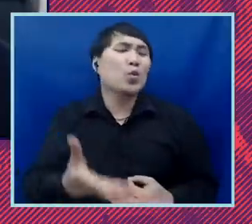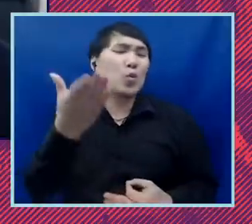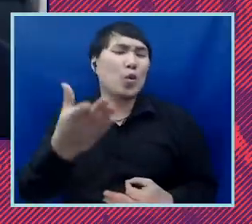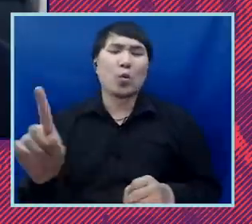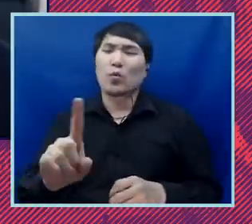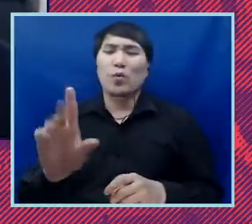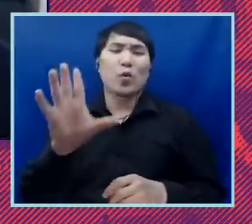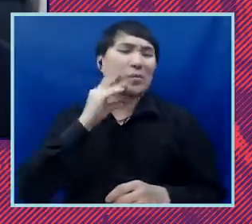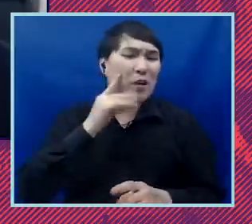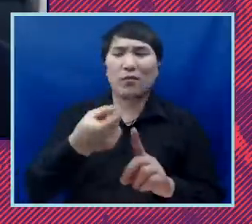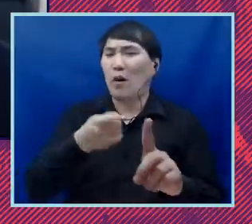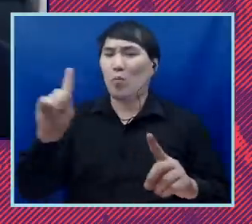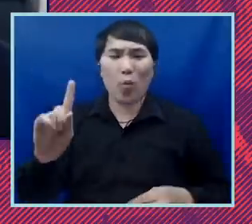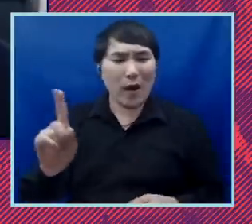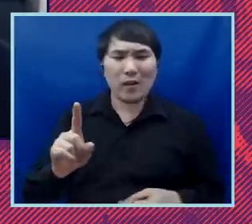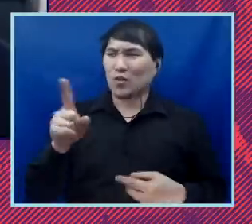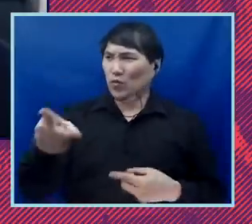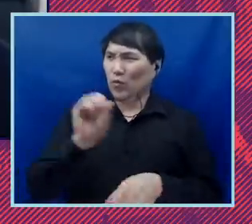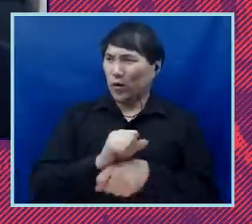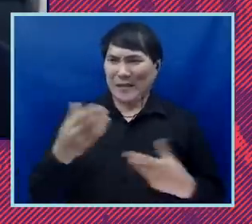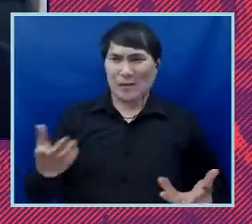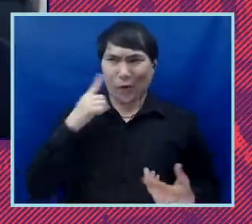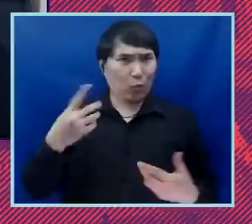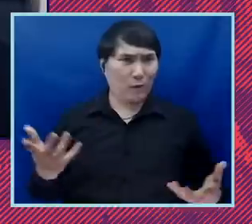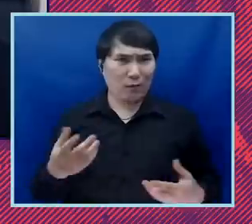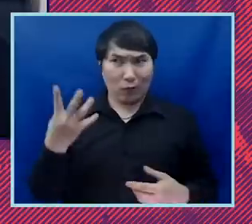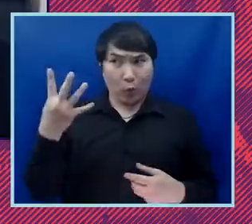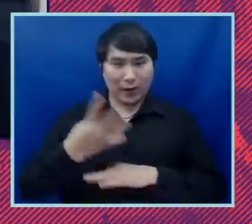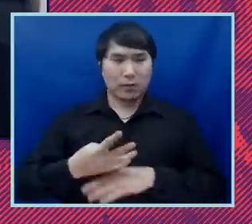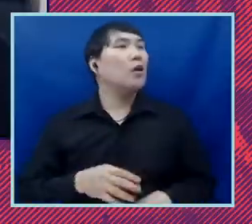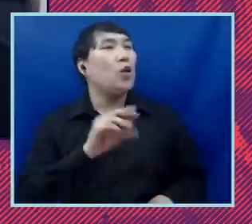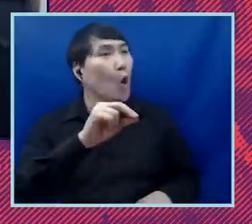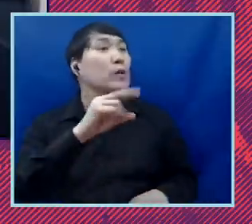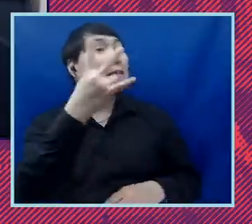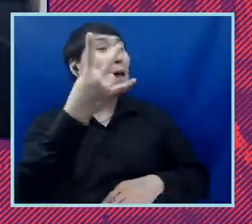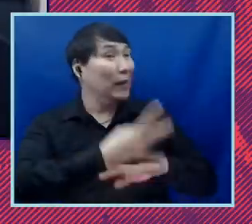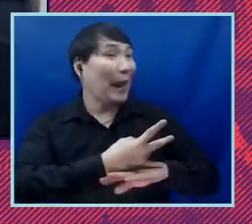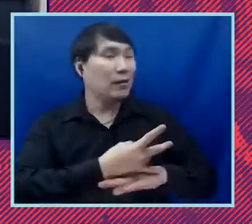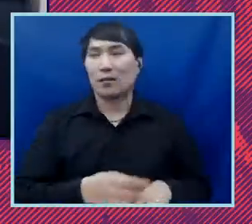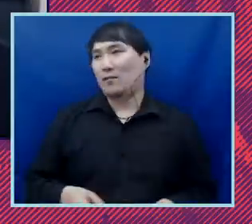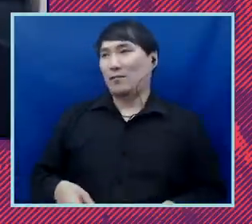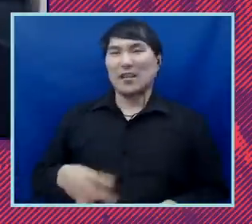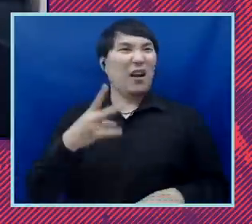and how long you've been on the job now. It's been, what, four days? No, seven. All right. All right. So give them a sense